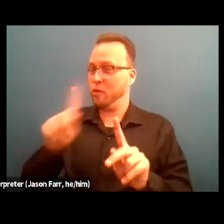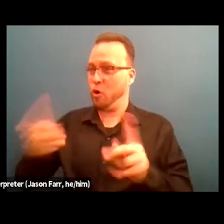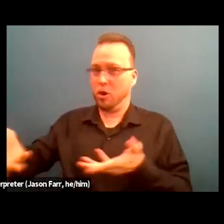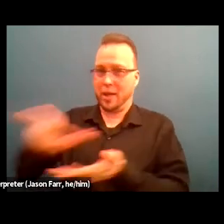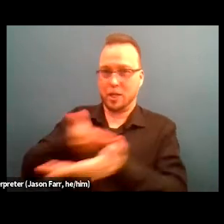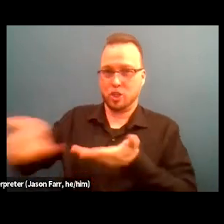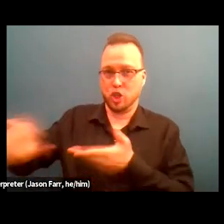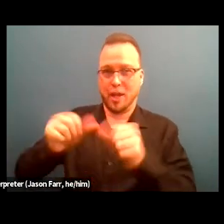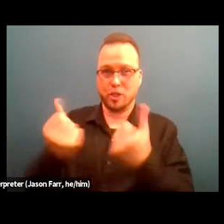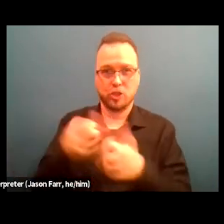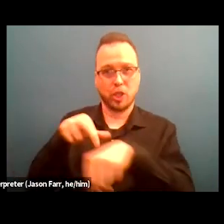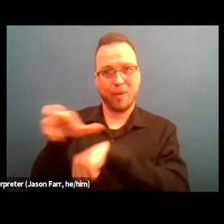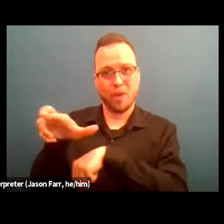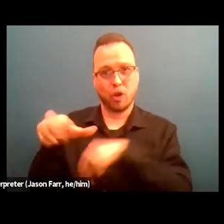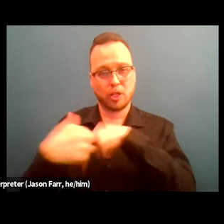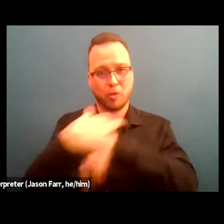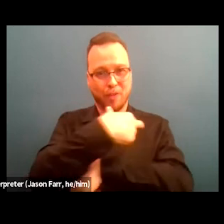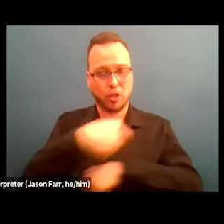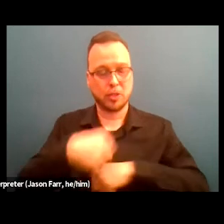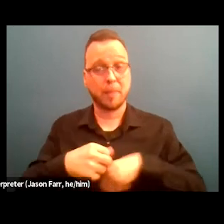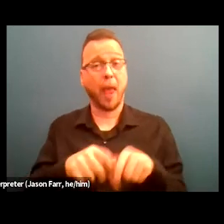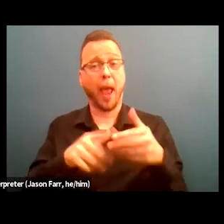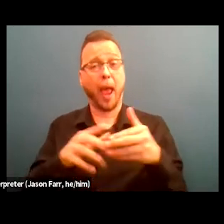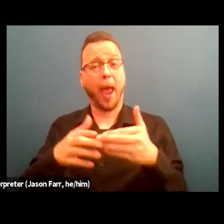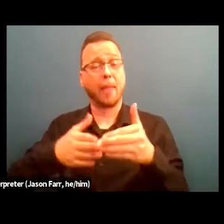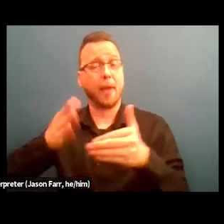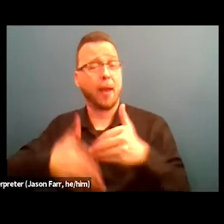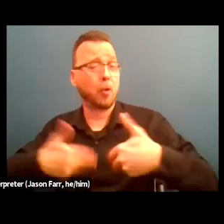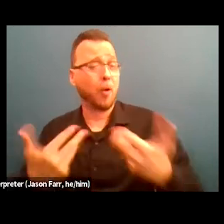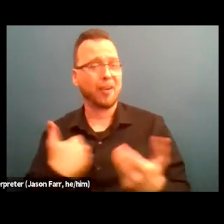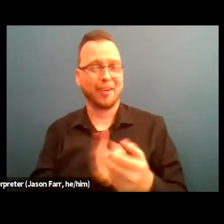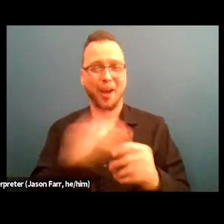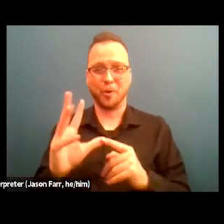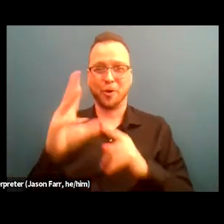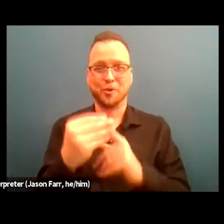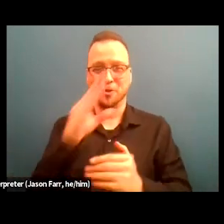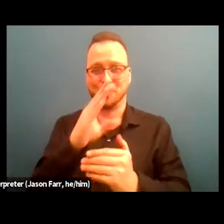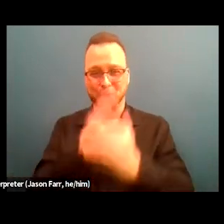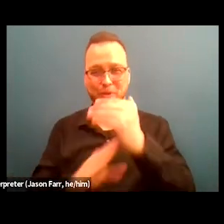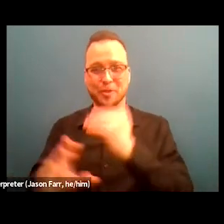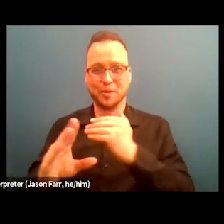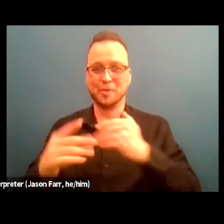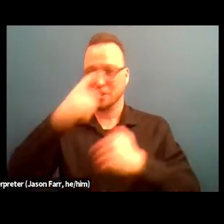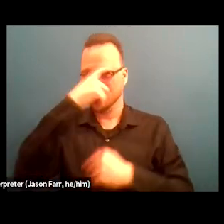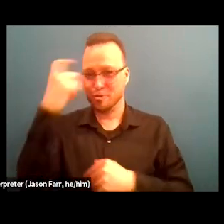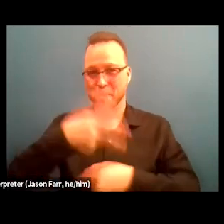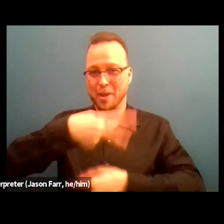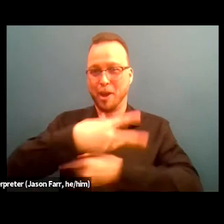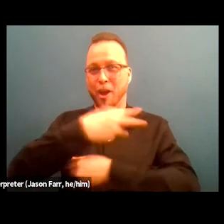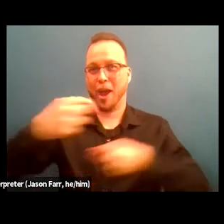And then the culmination of that is our cultural humility, trauma informed care and harm reduction. And that is on Friday.